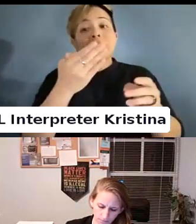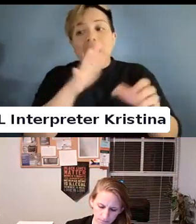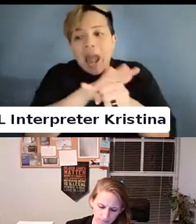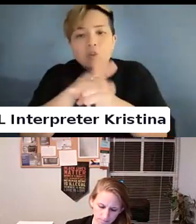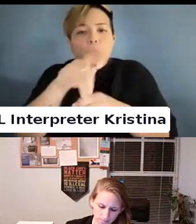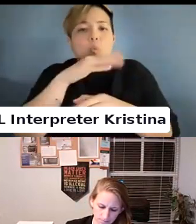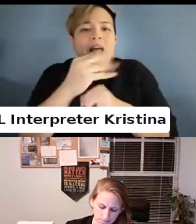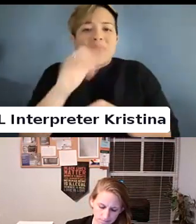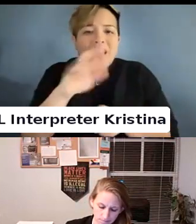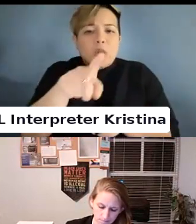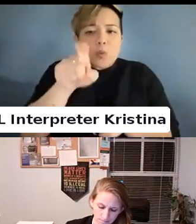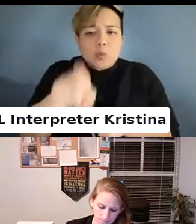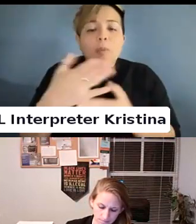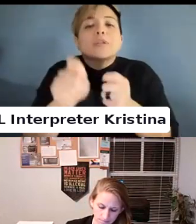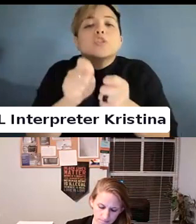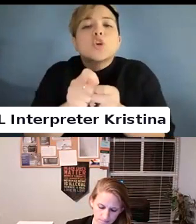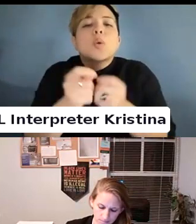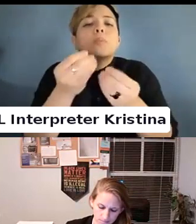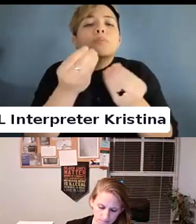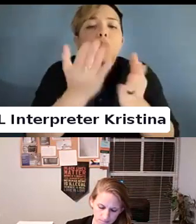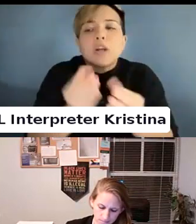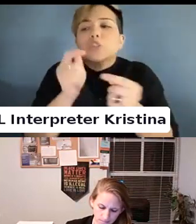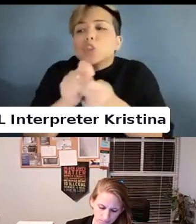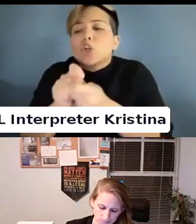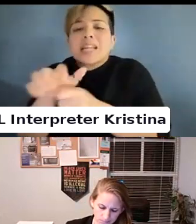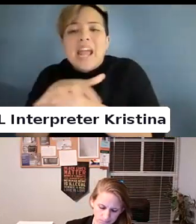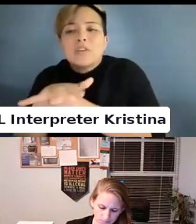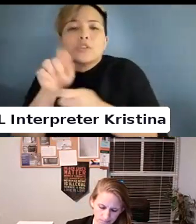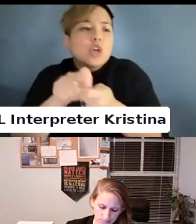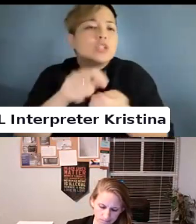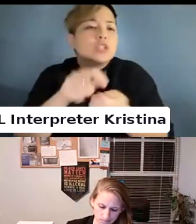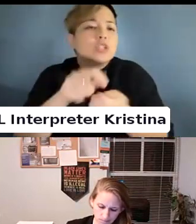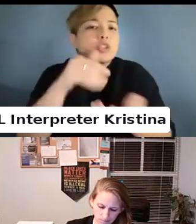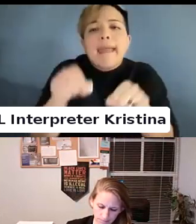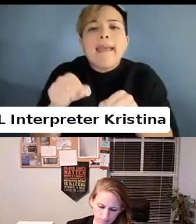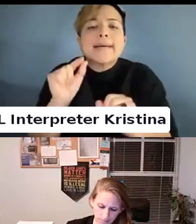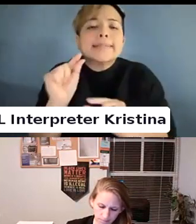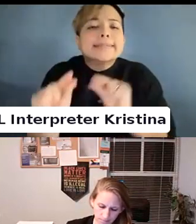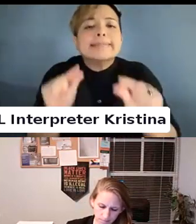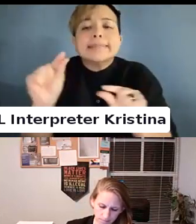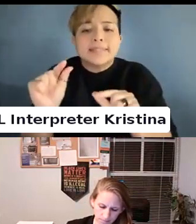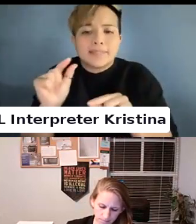We only do certain providers in certain areas that you know you can't treat everyone.